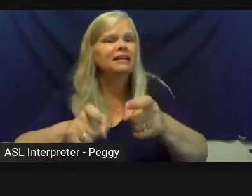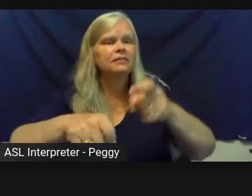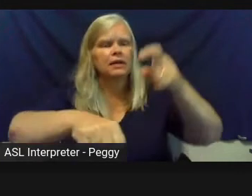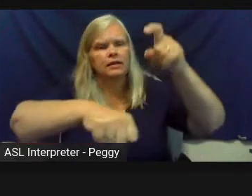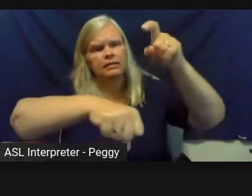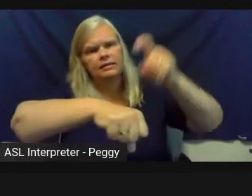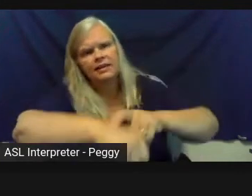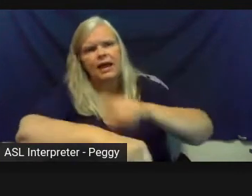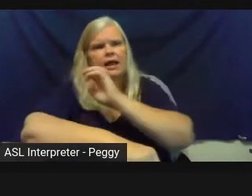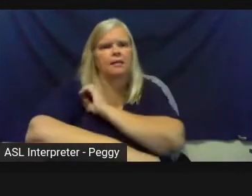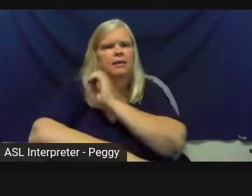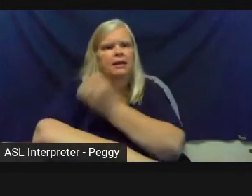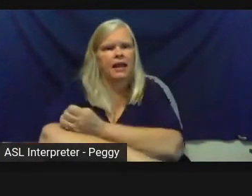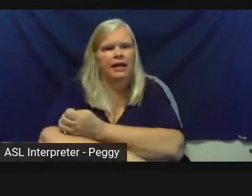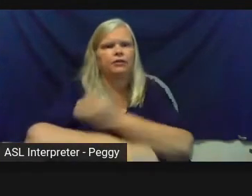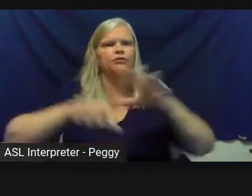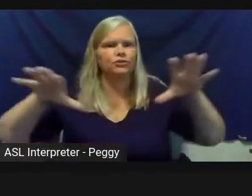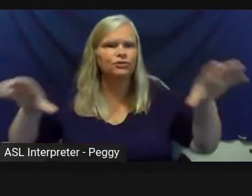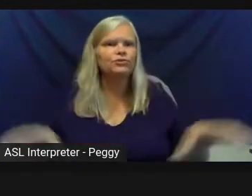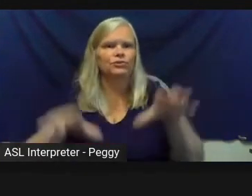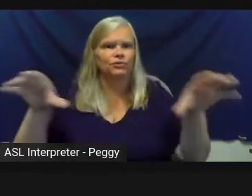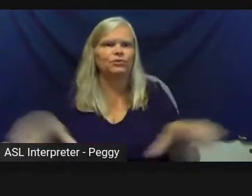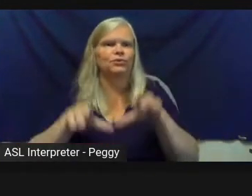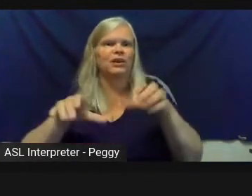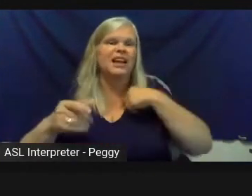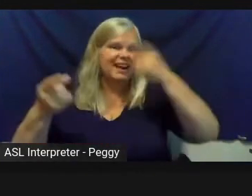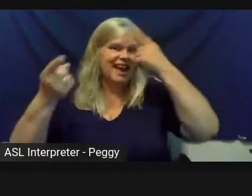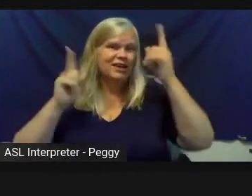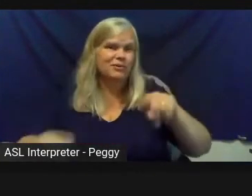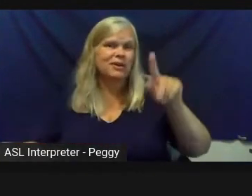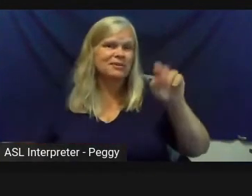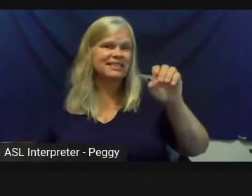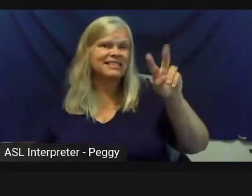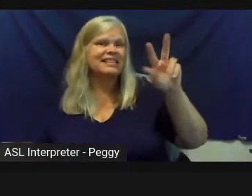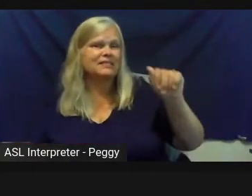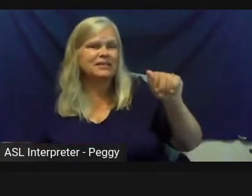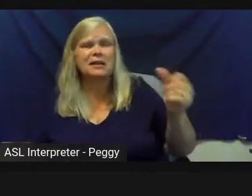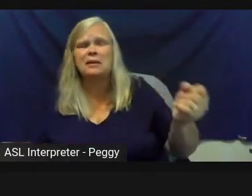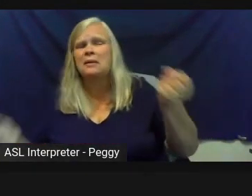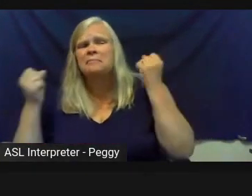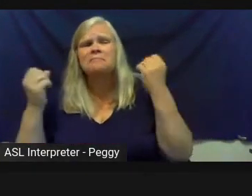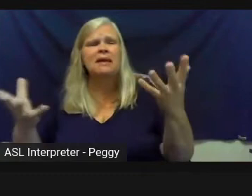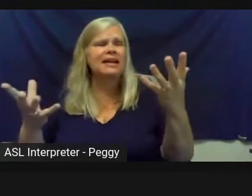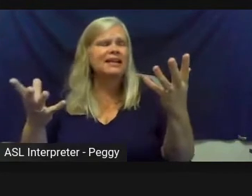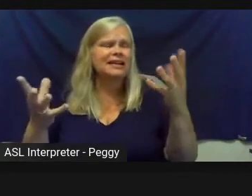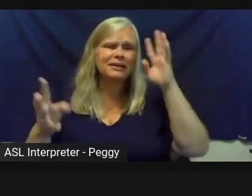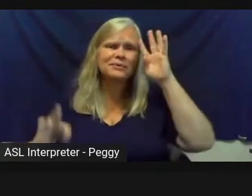that needs to be done. And I do agree with Teva, there's lots of creative places to find funding.